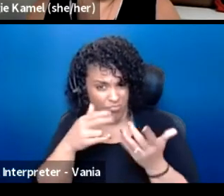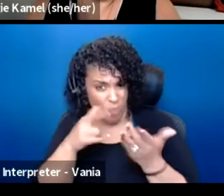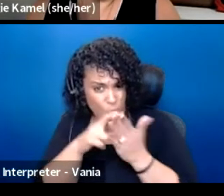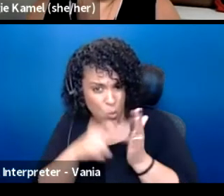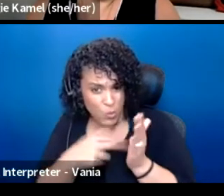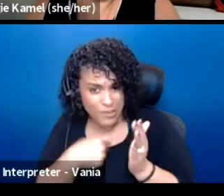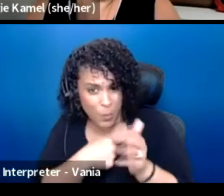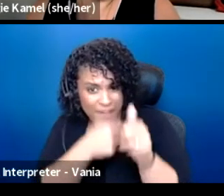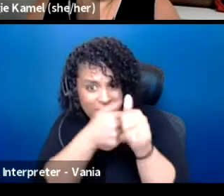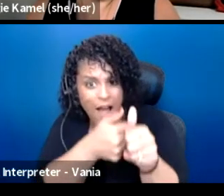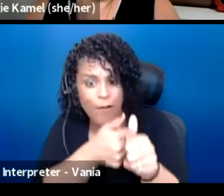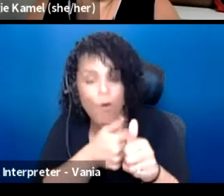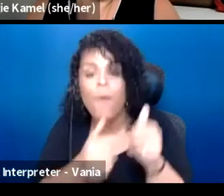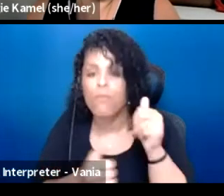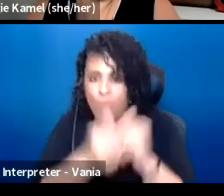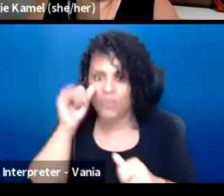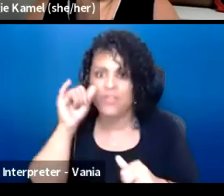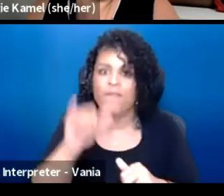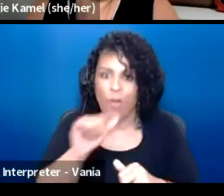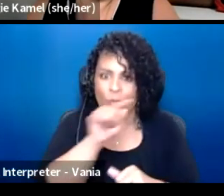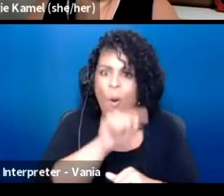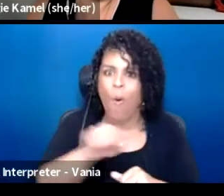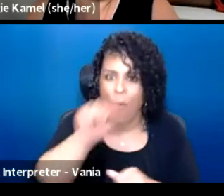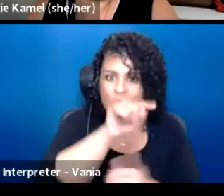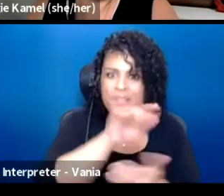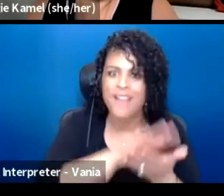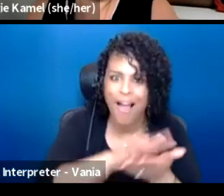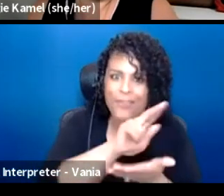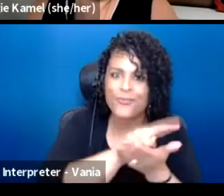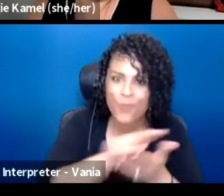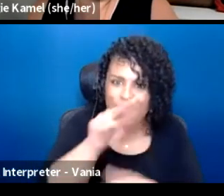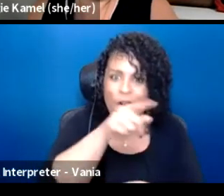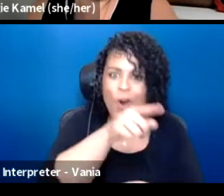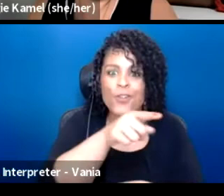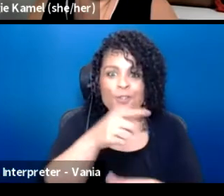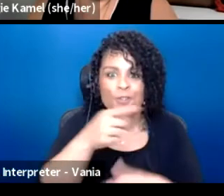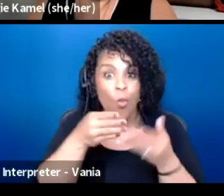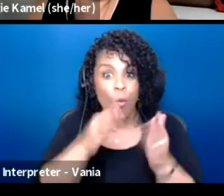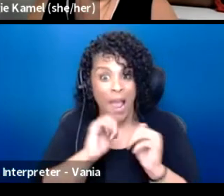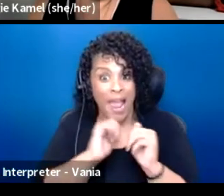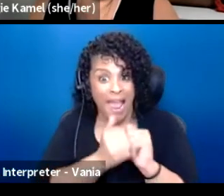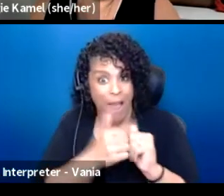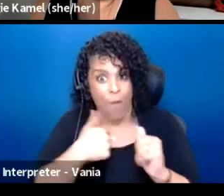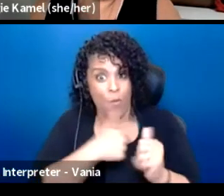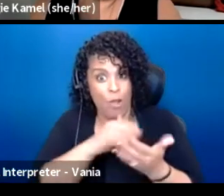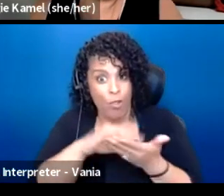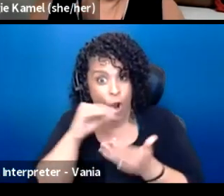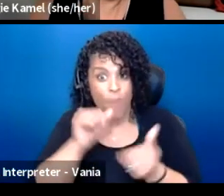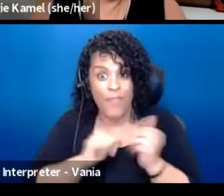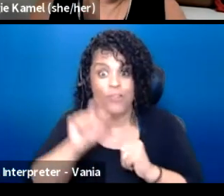Most of these institutions and the way that we learn theater is supposed to be, as Sarah pointed out,